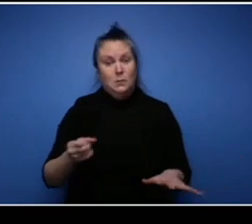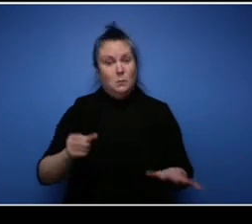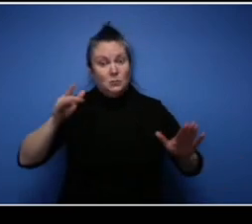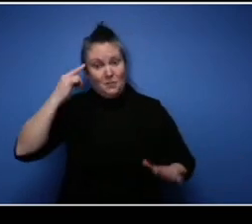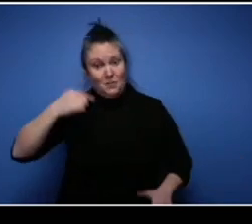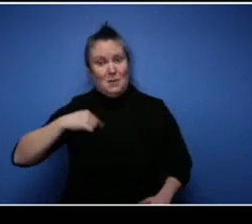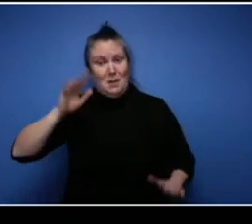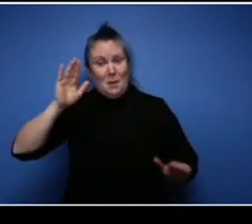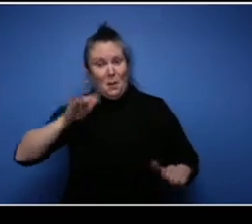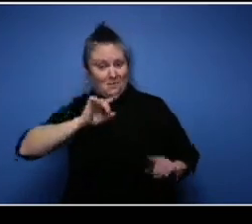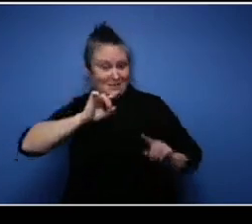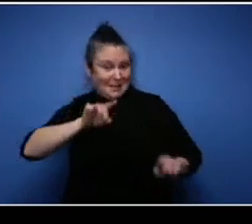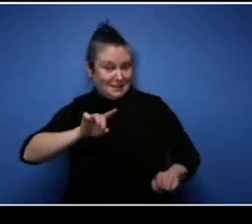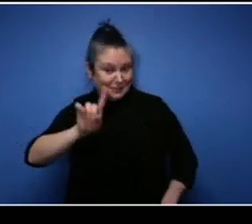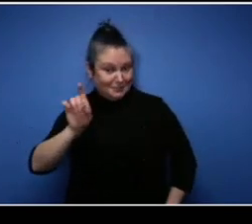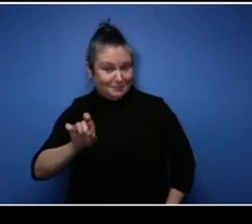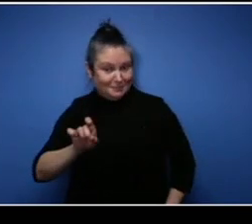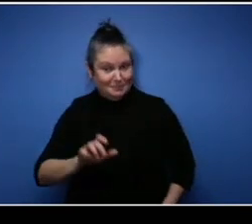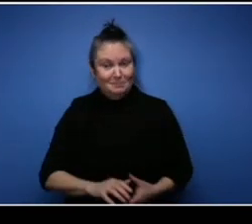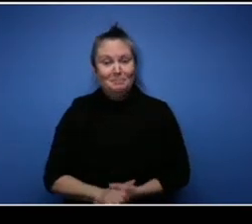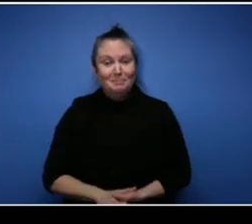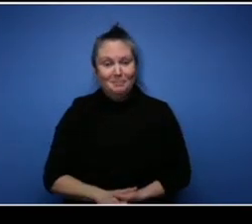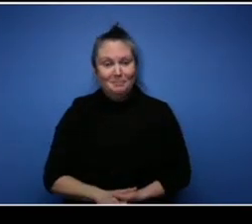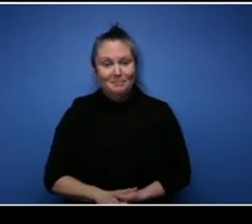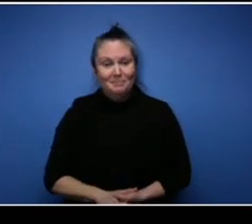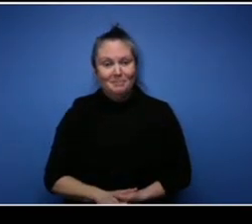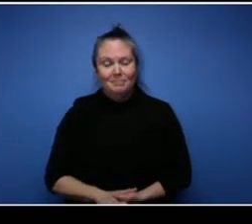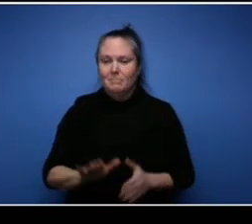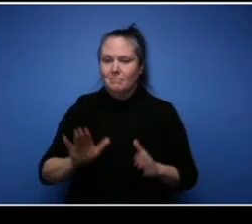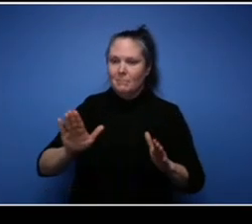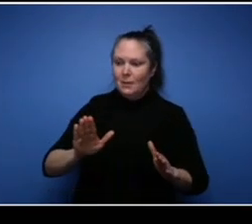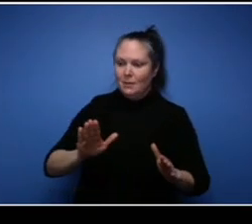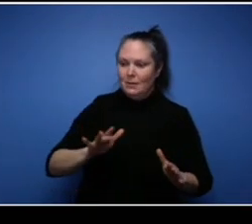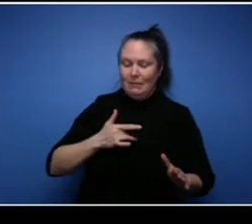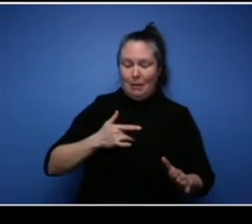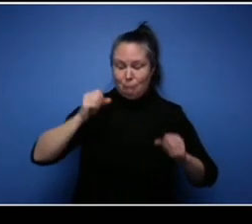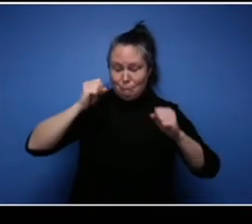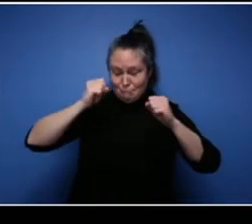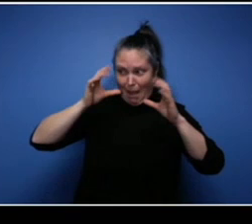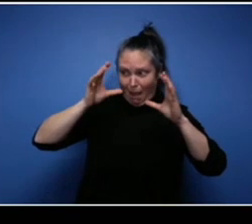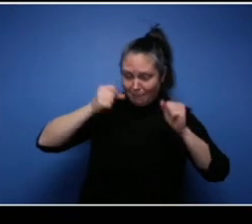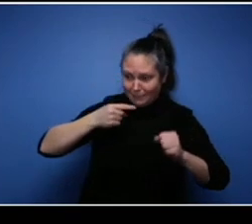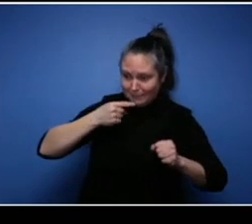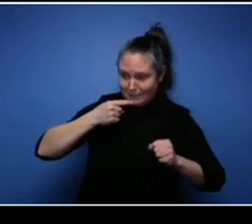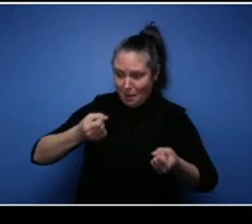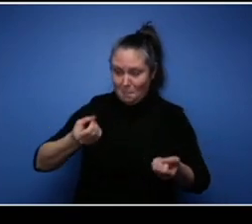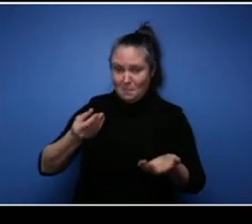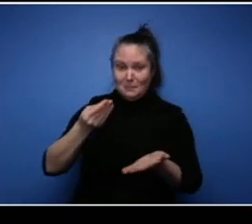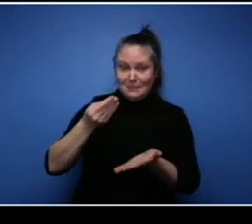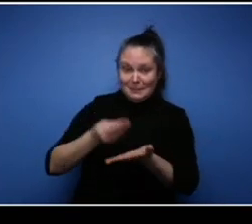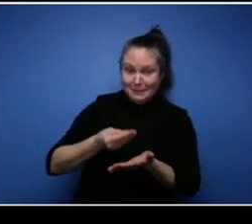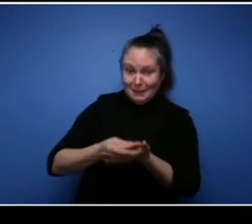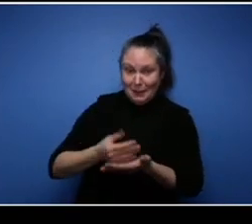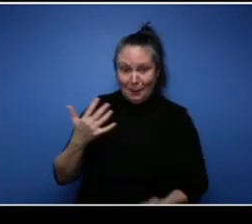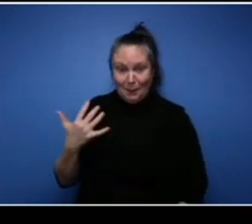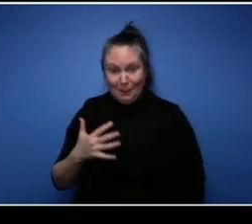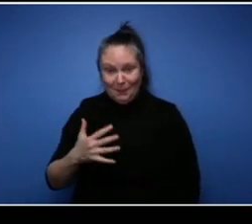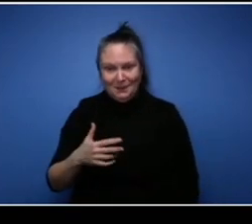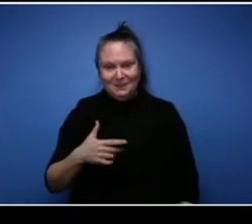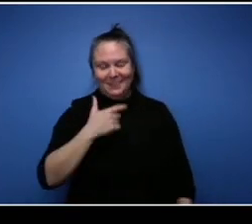the question. Wow you almost made me fall off my chair when you when you said that - I'm